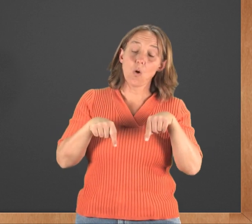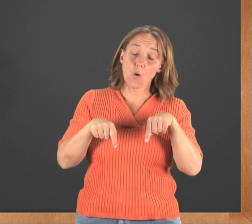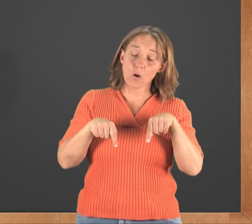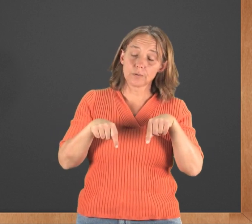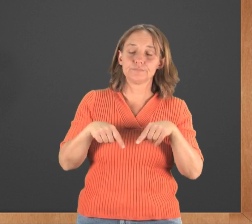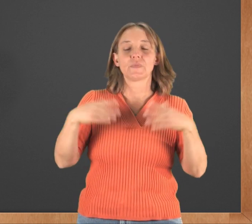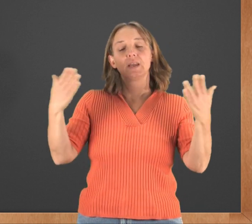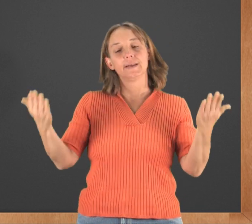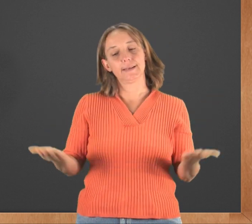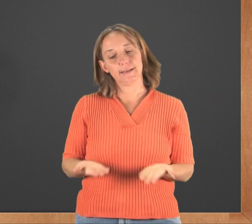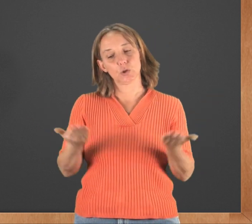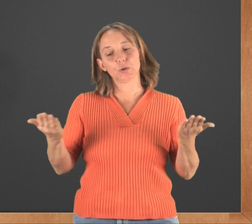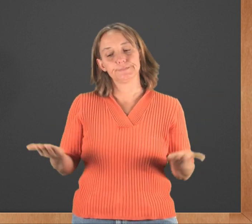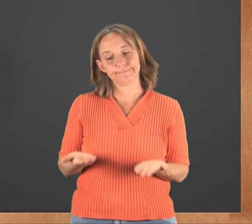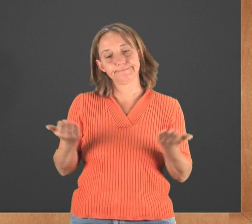Or Here